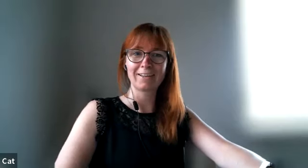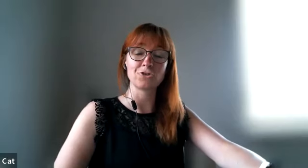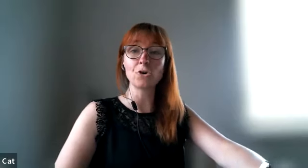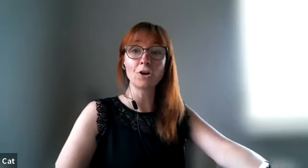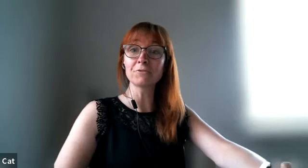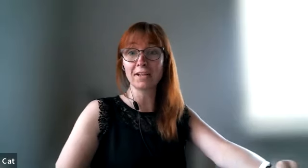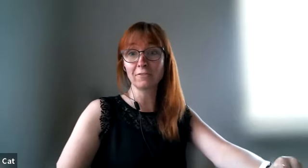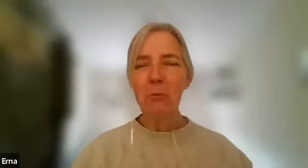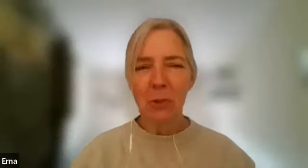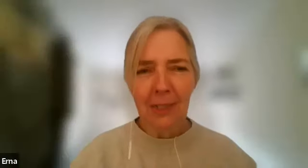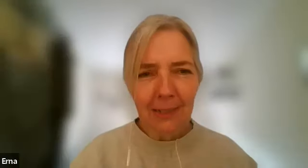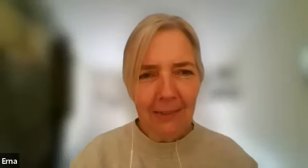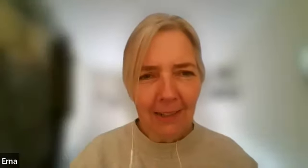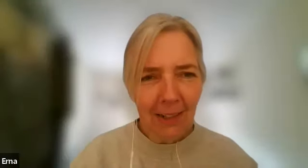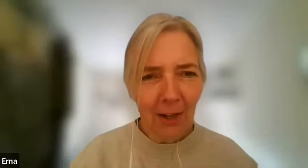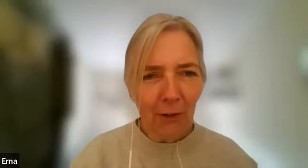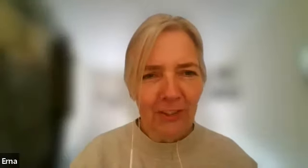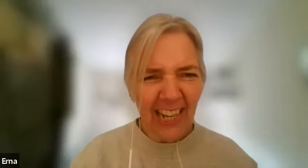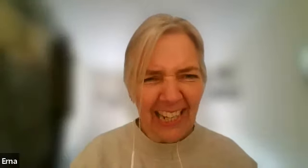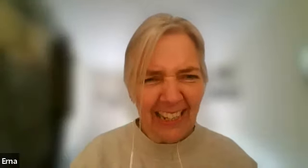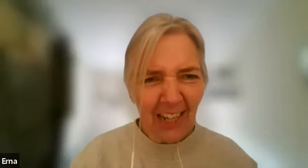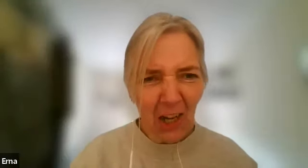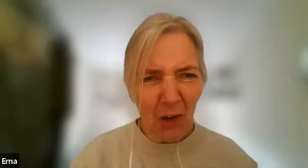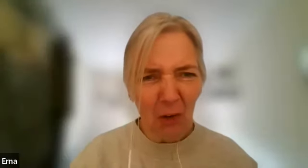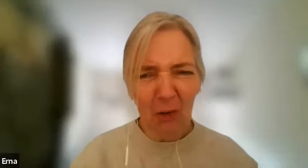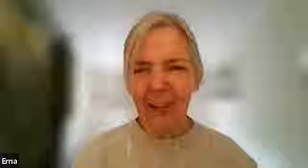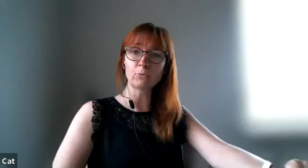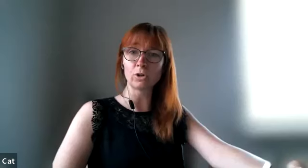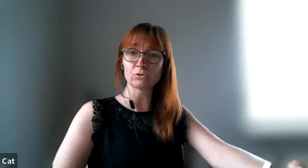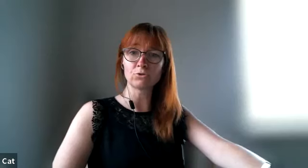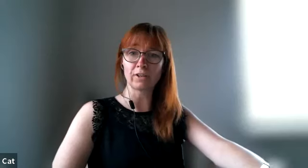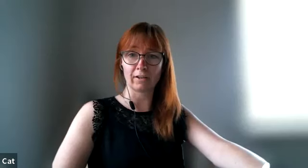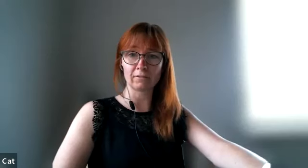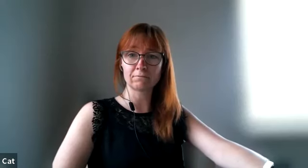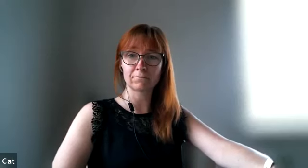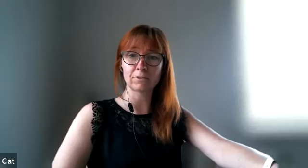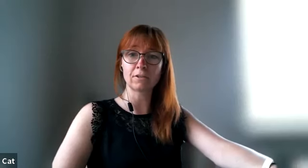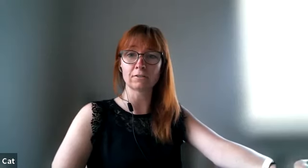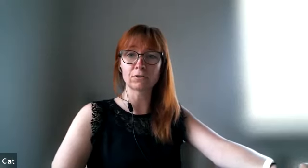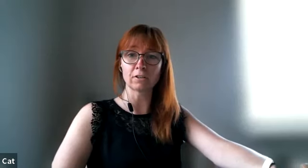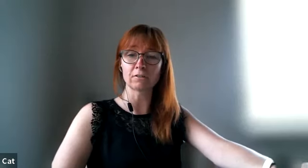is your life a lot of things on a scale from one to ten he's kind of texting